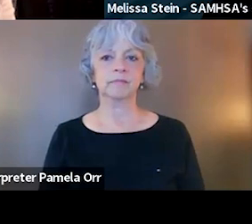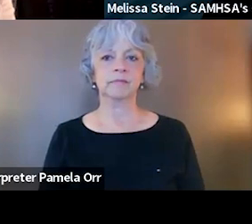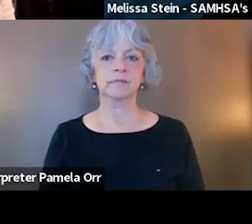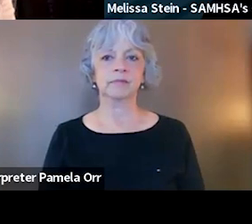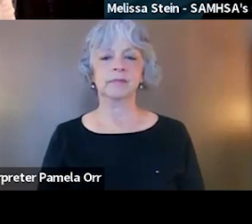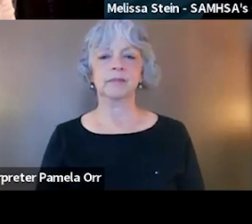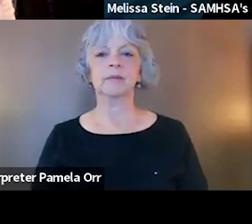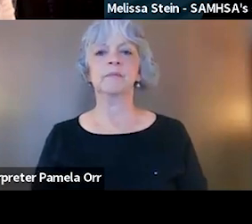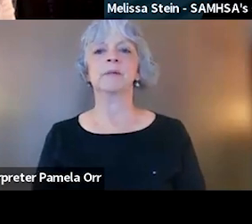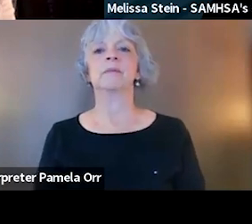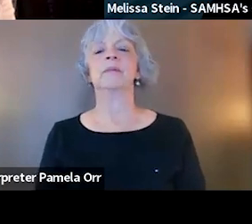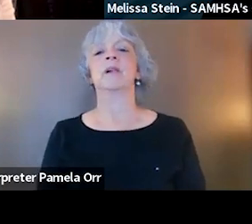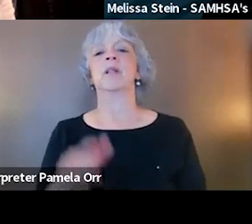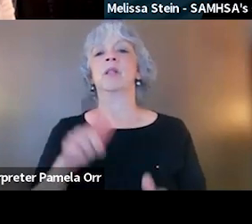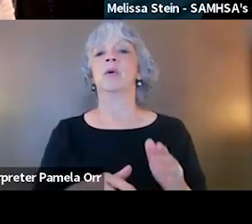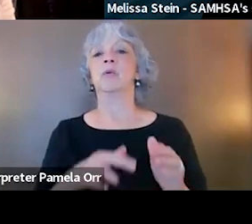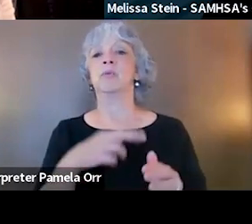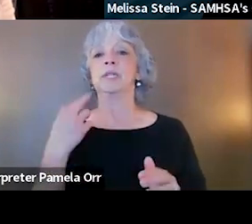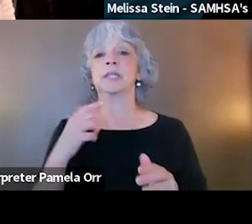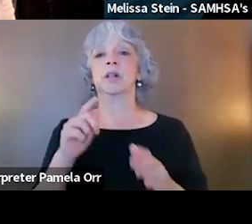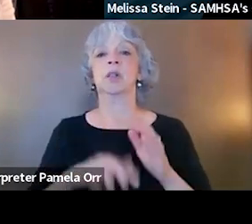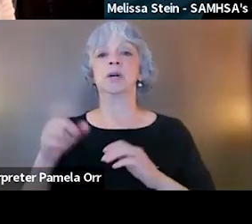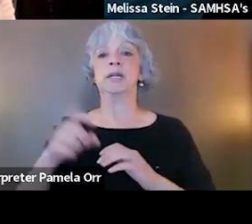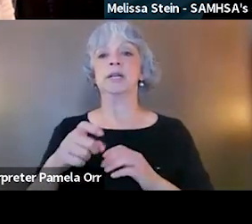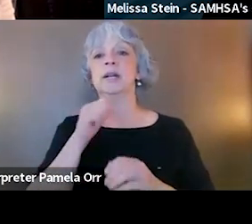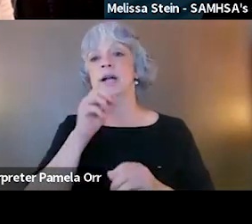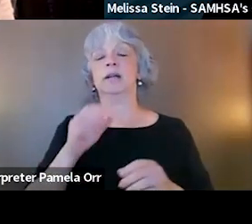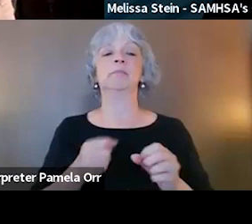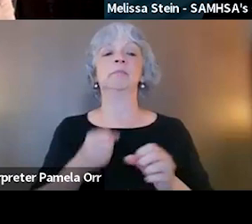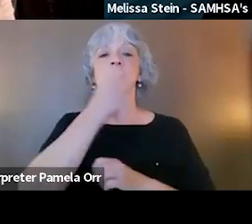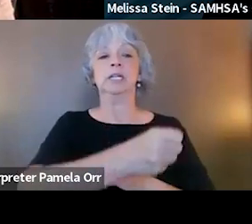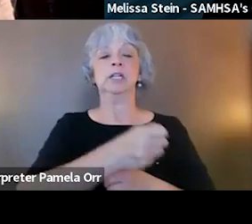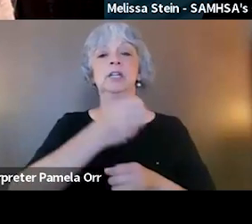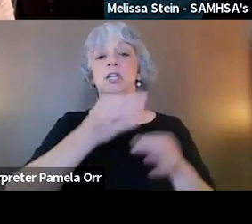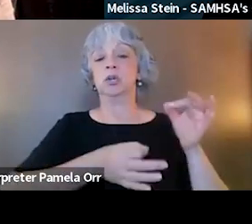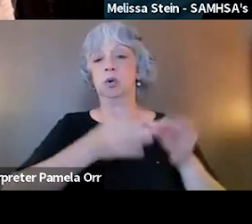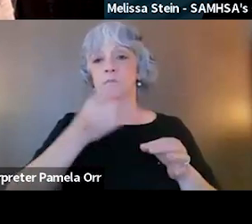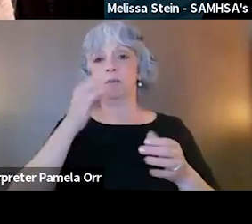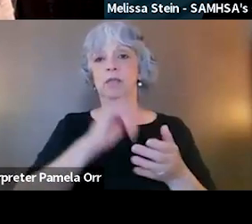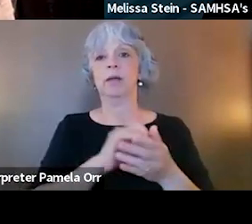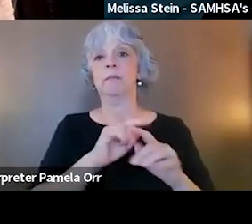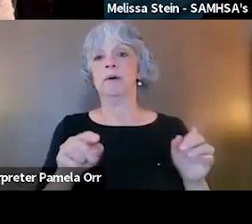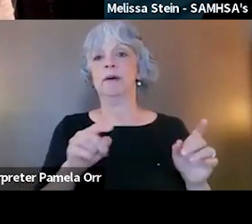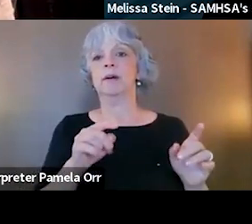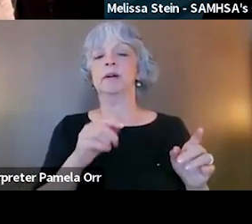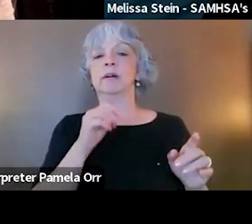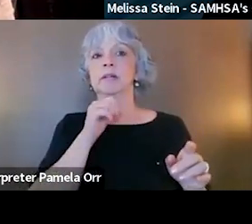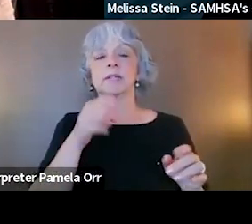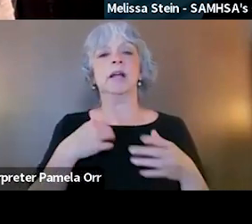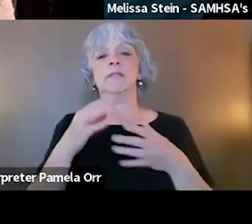lower need and shouldn't really necessarily be in a treatment court because of that, but doesn't have another option once they're booked, arrested in the court system and they get a record,